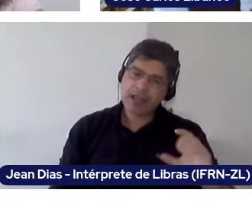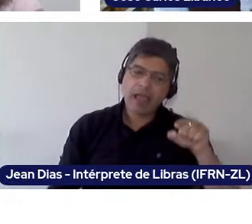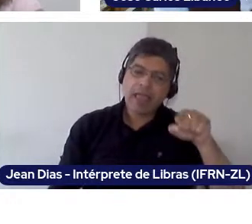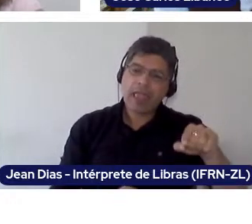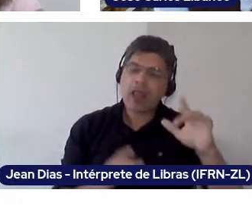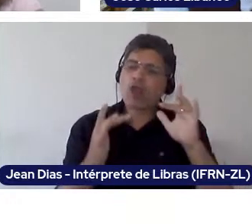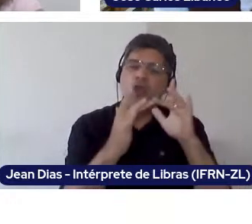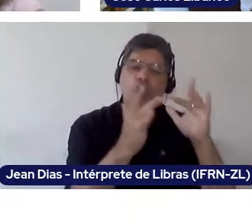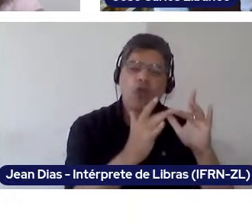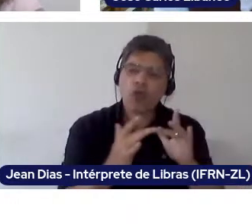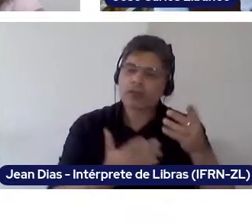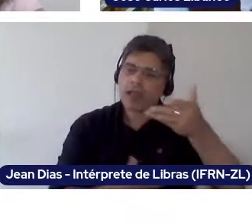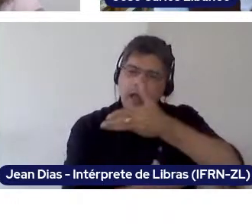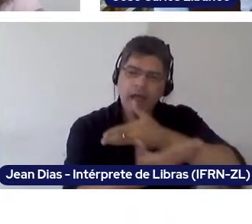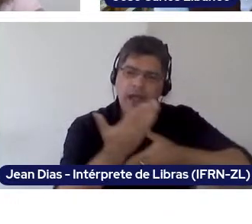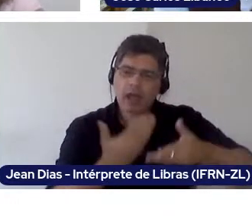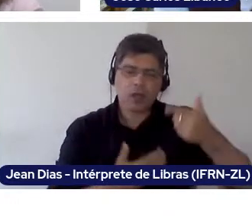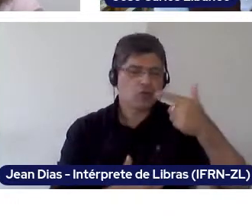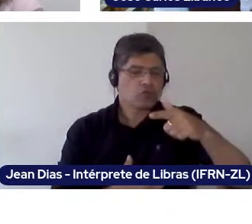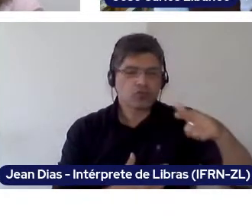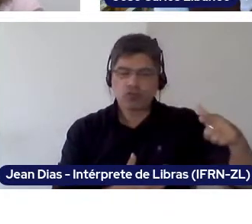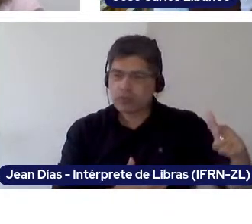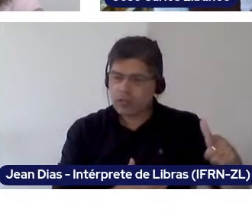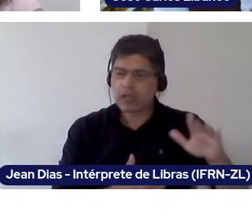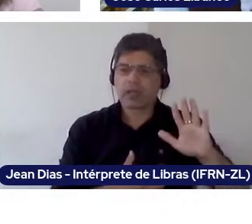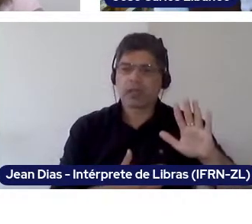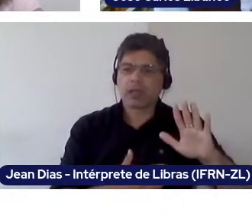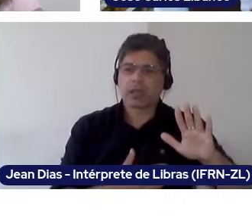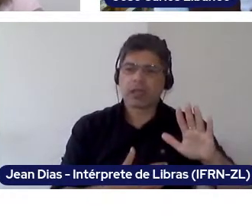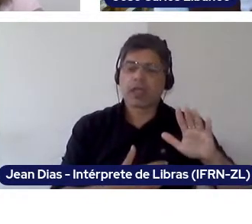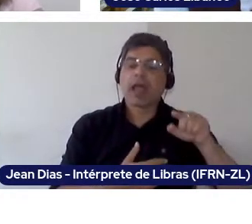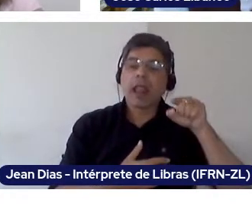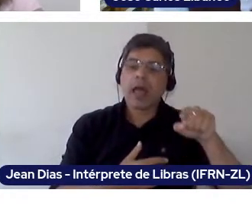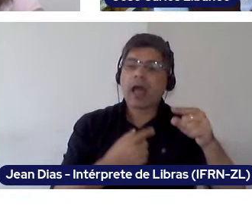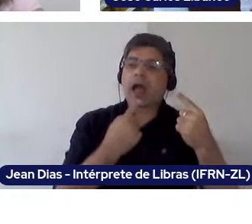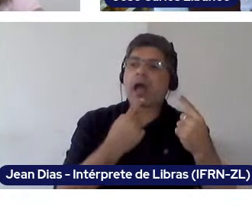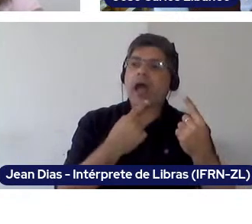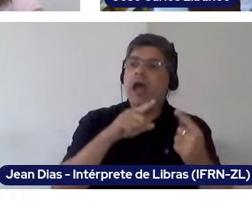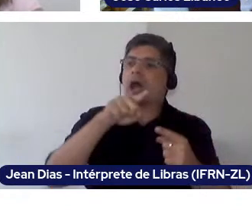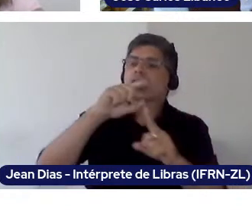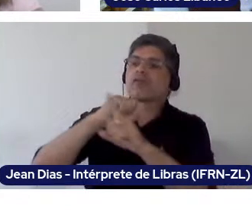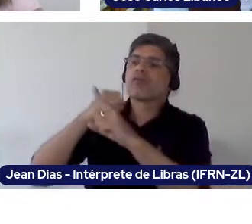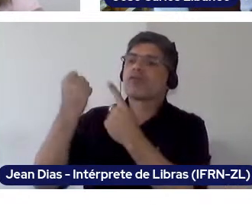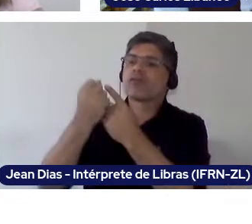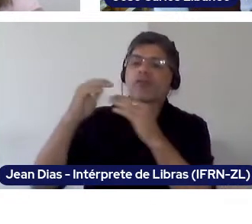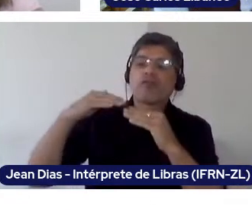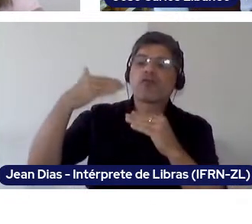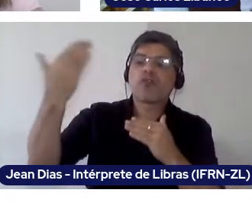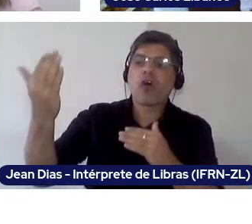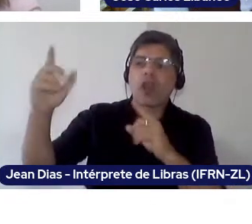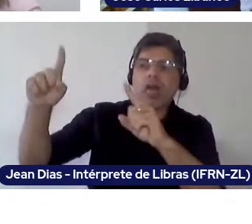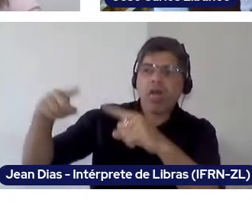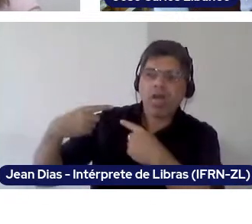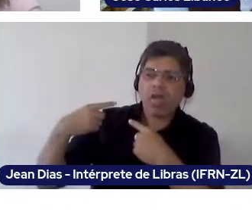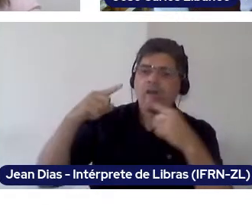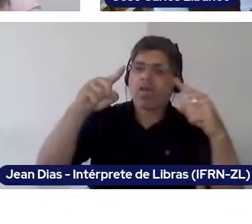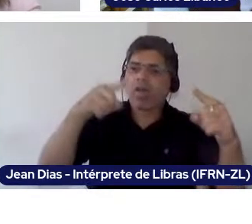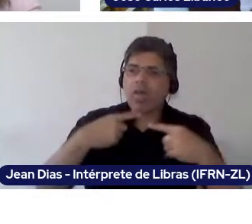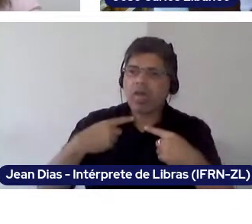to face a society that is extremely unequal and that professor Libâneo already showed us that is important to fight against inequality,